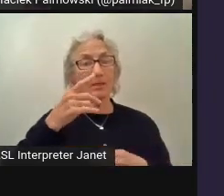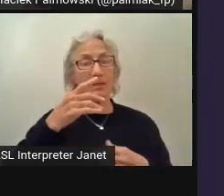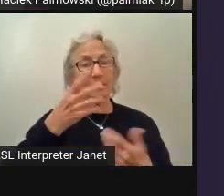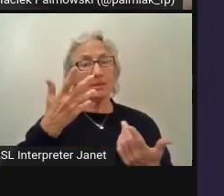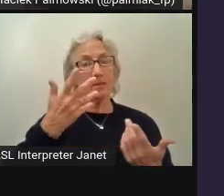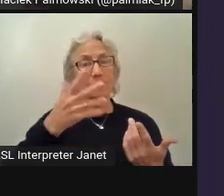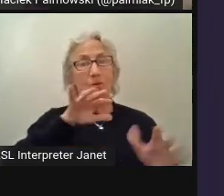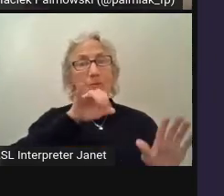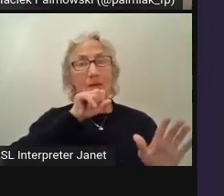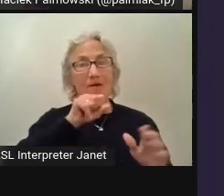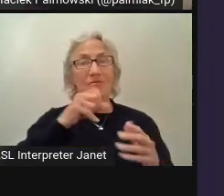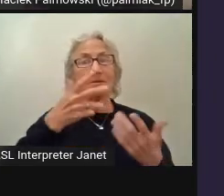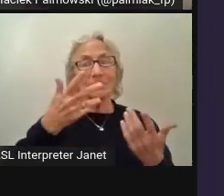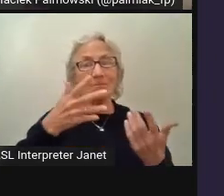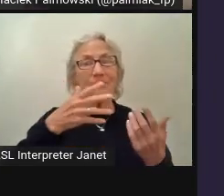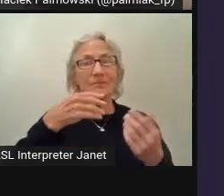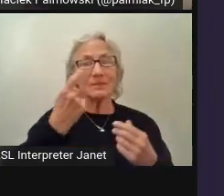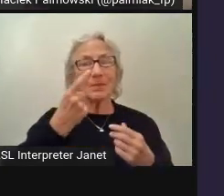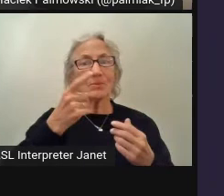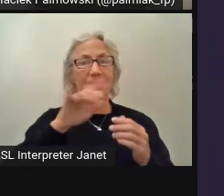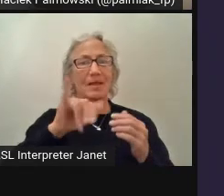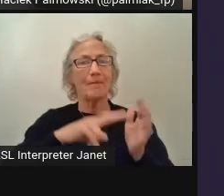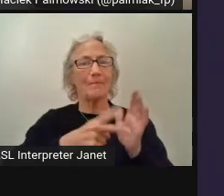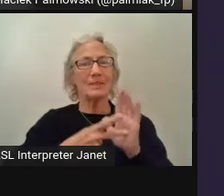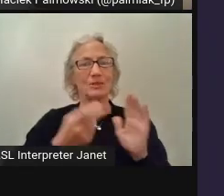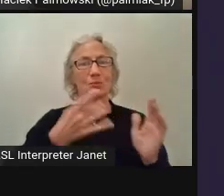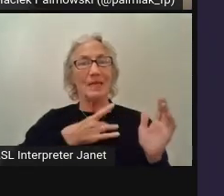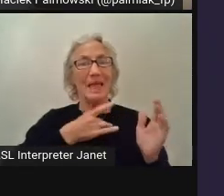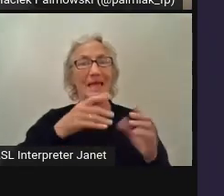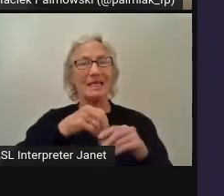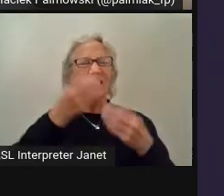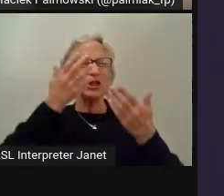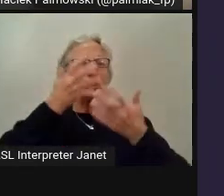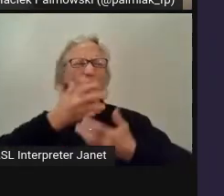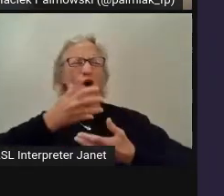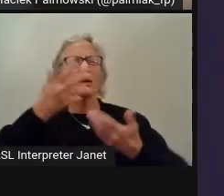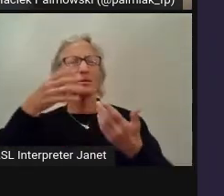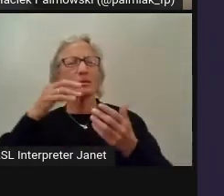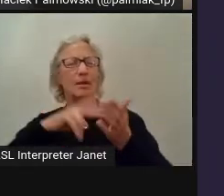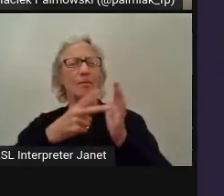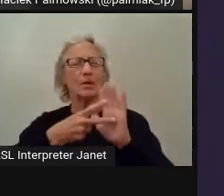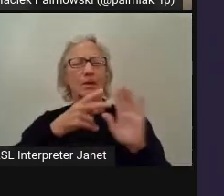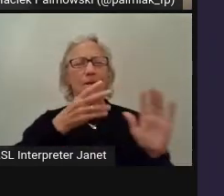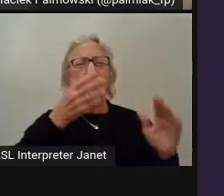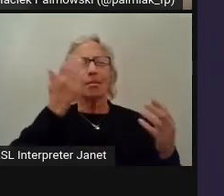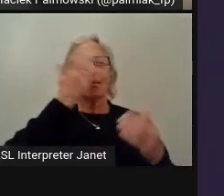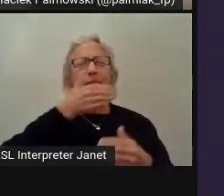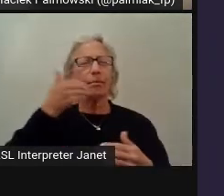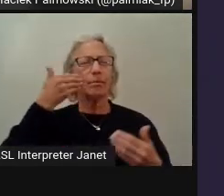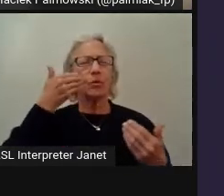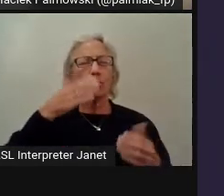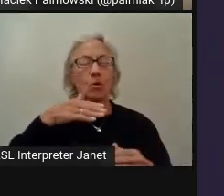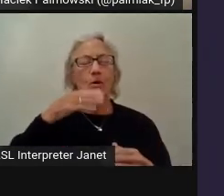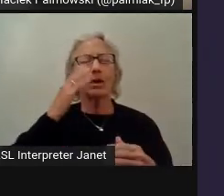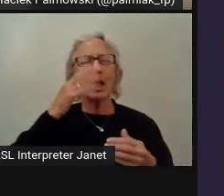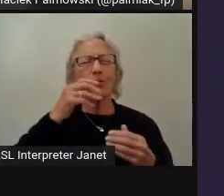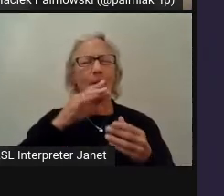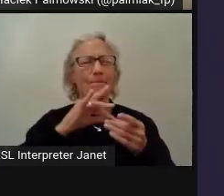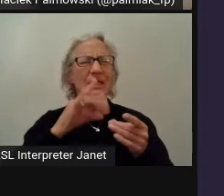That's why it's also important to use other tools. I will mention them in a moment.